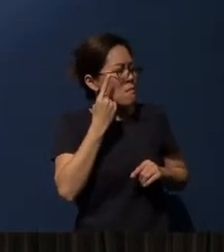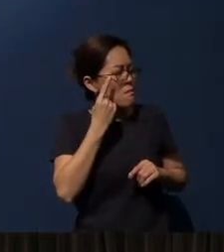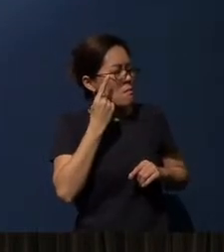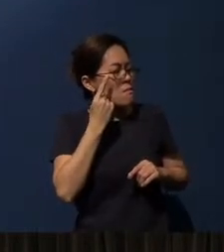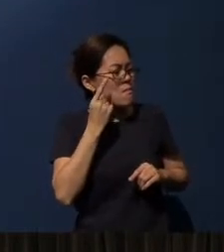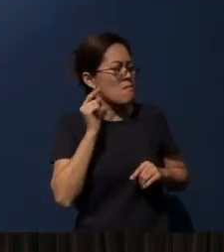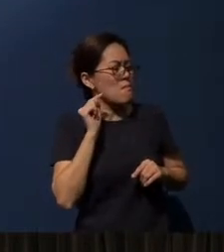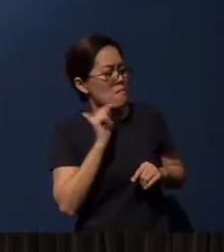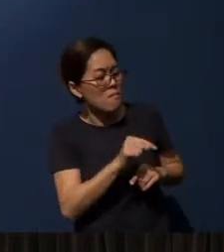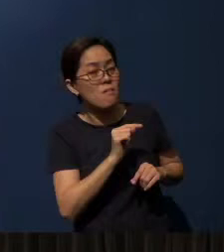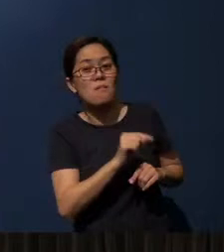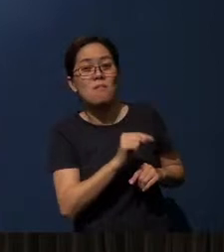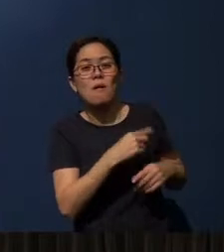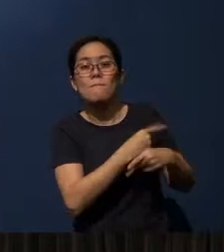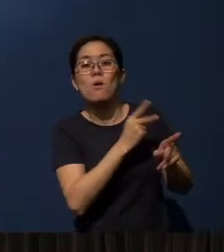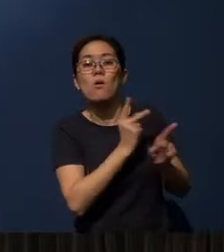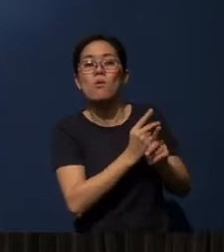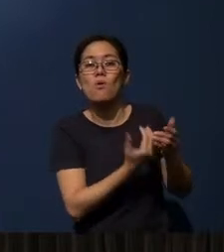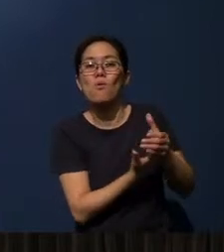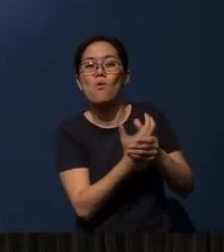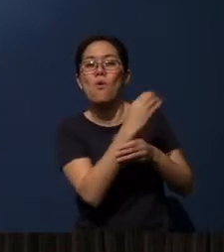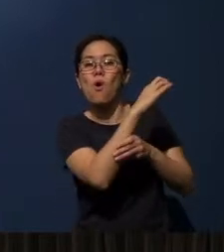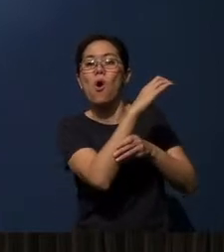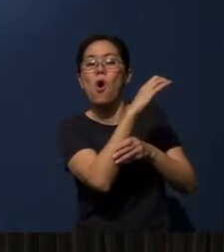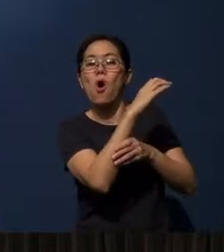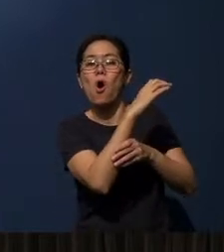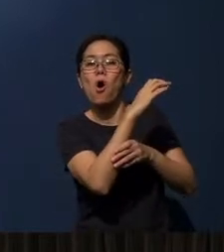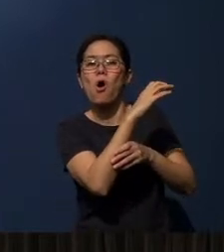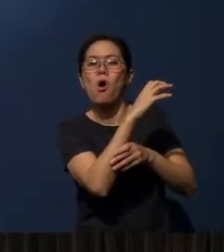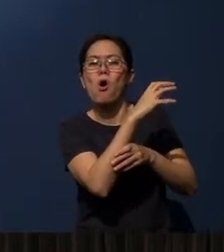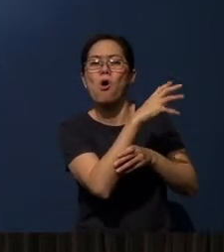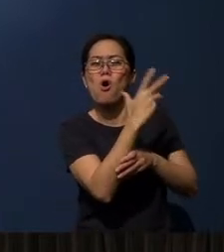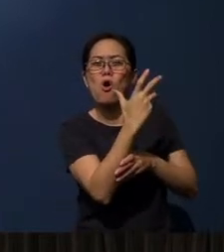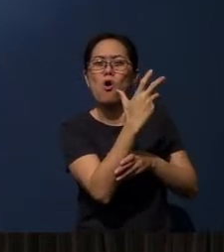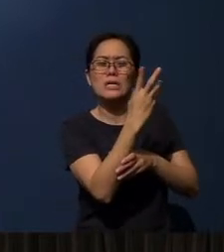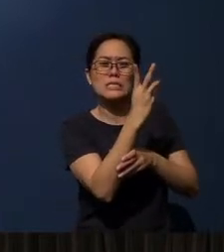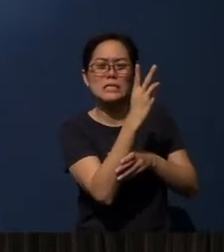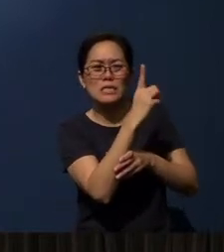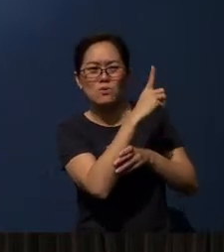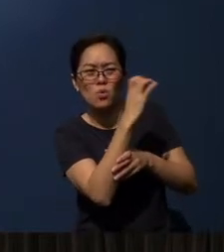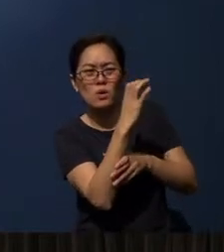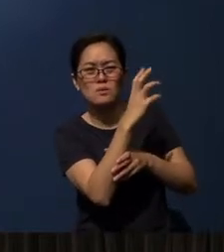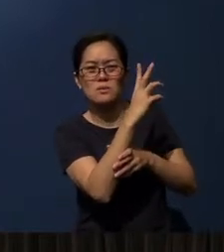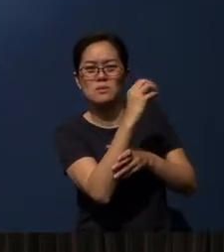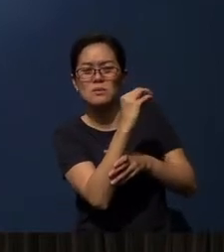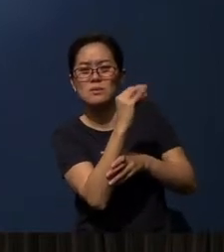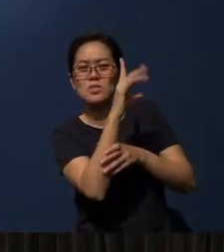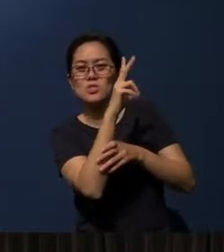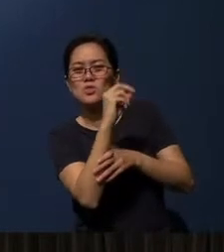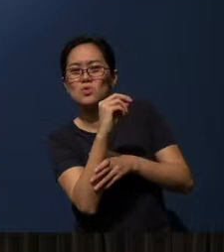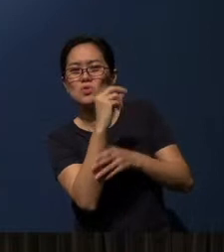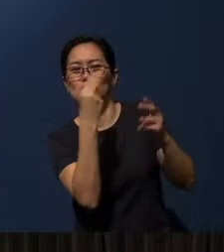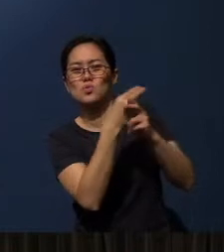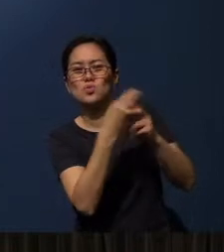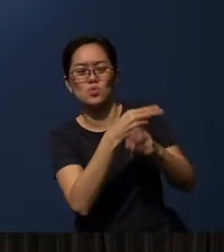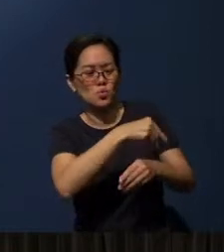This is the one who produces a crop, yielding a 100, 60, 30 times what was sown.”